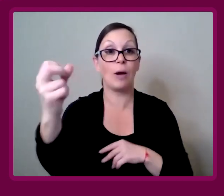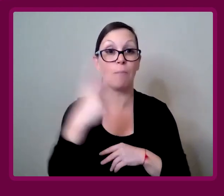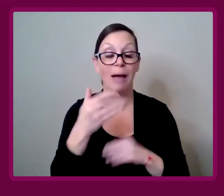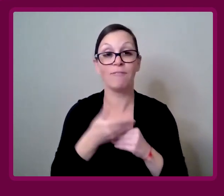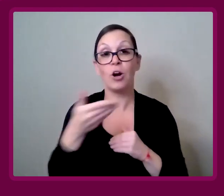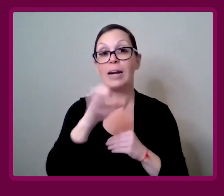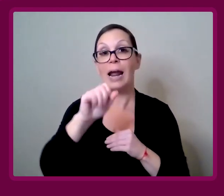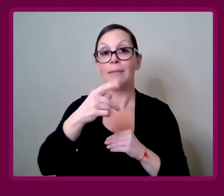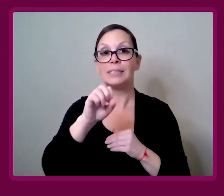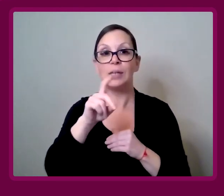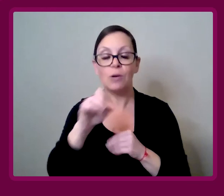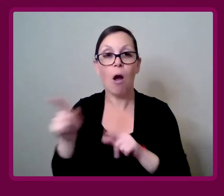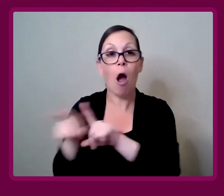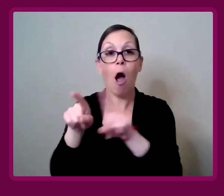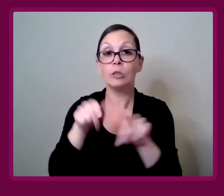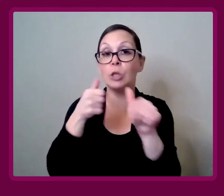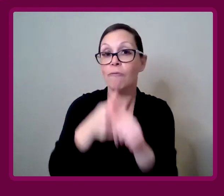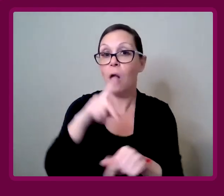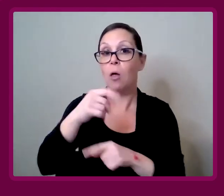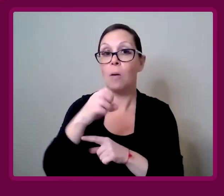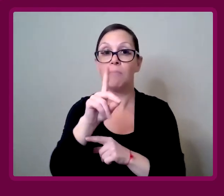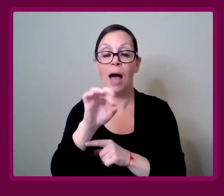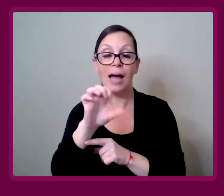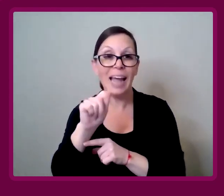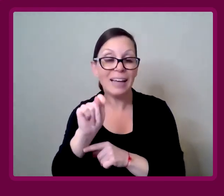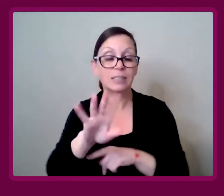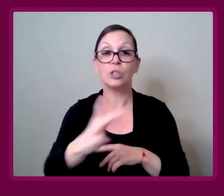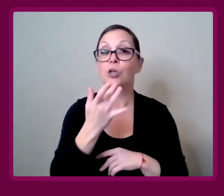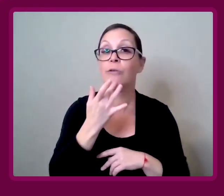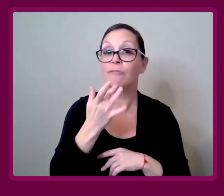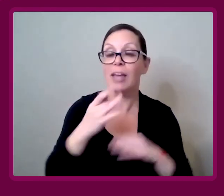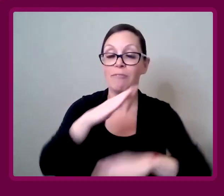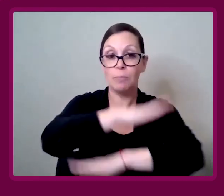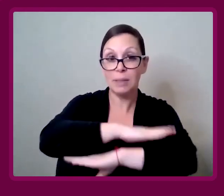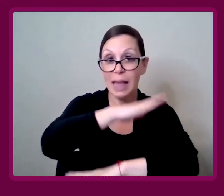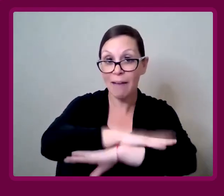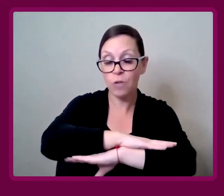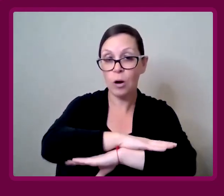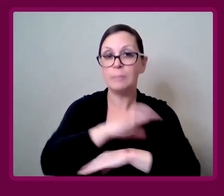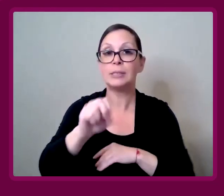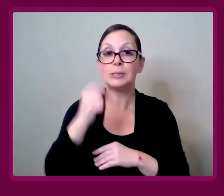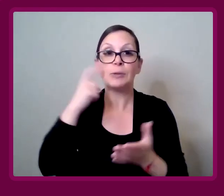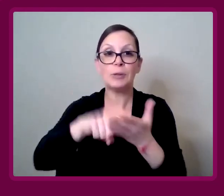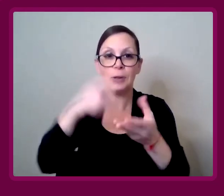next episode. Make sure that you're following our podcast on your favorite podcast platform, so you're